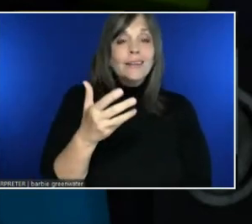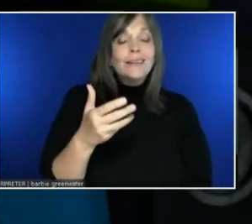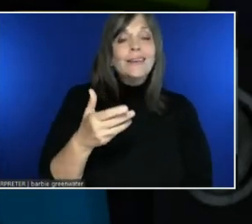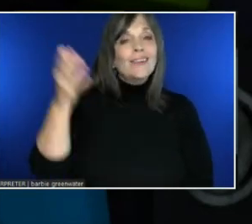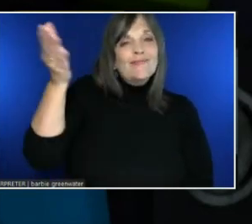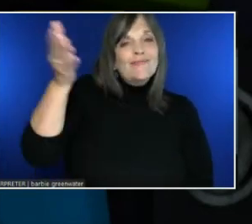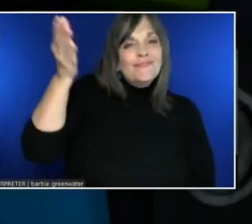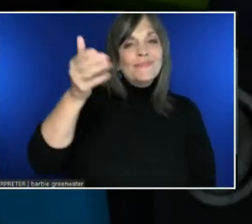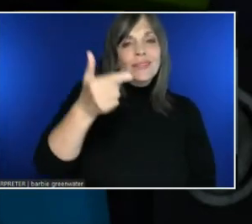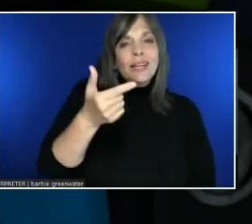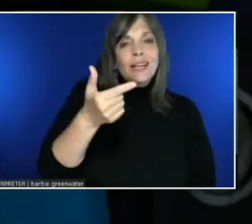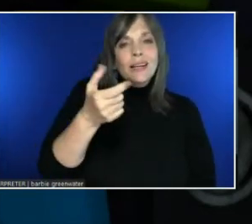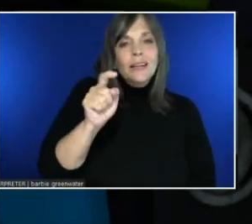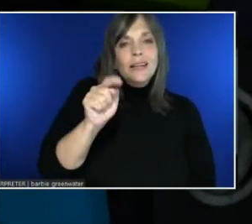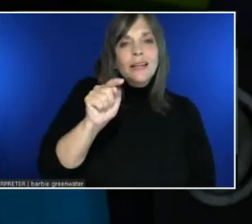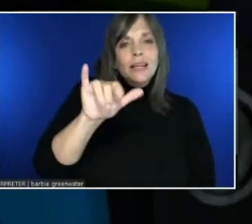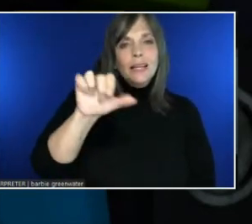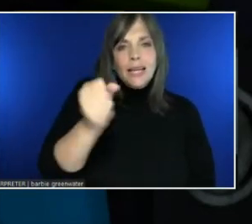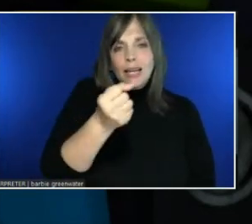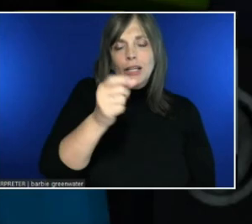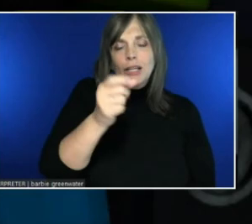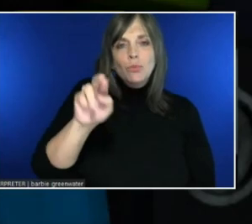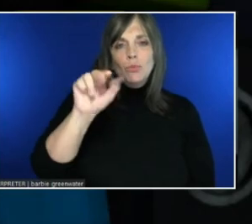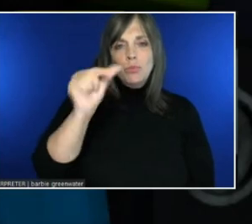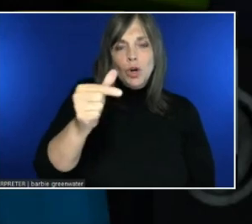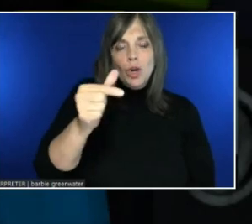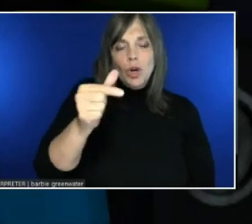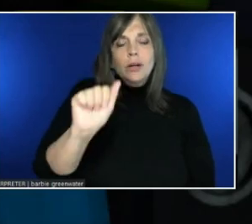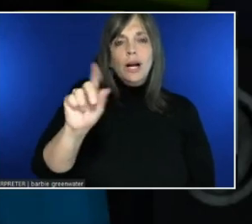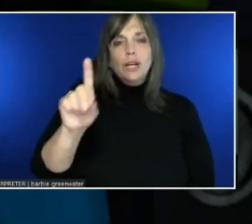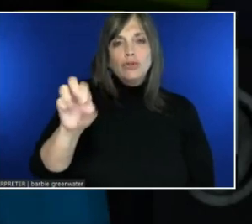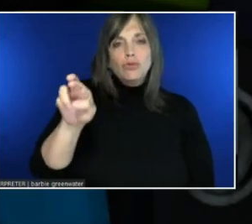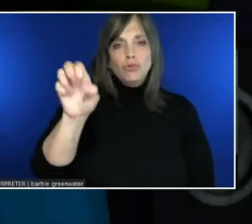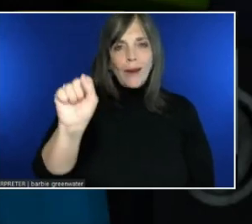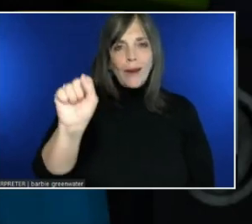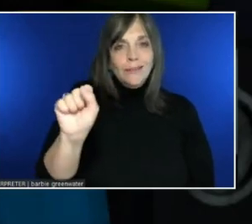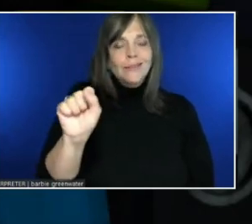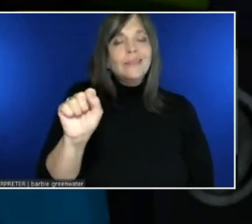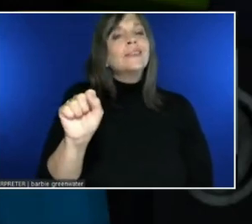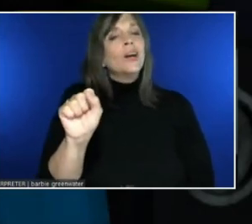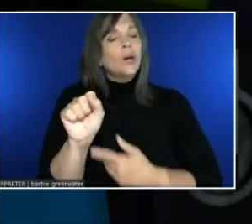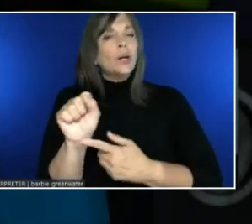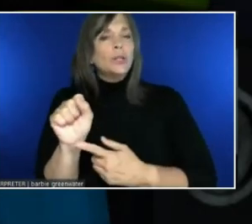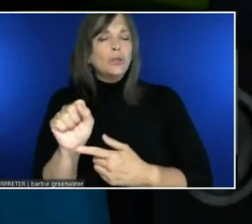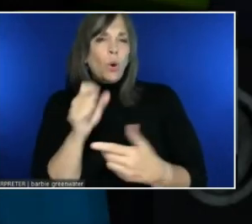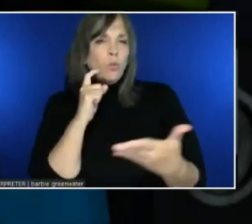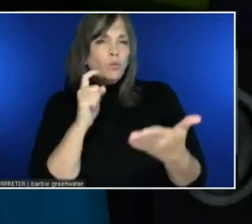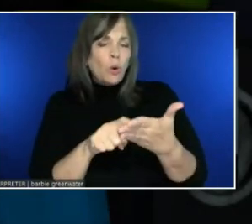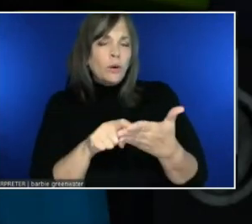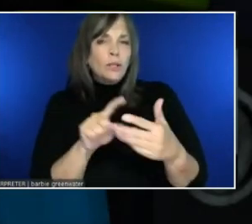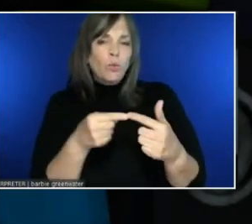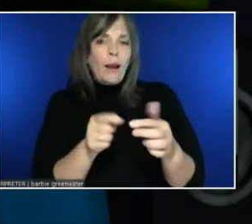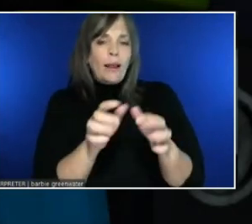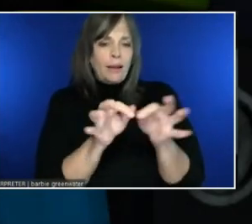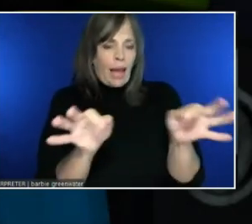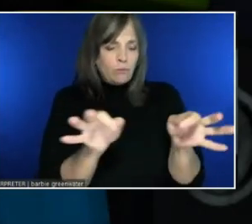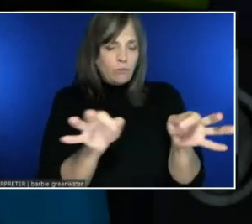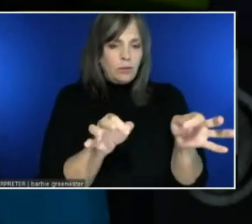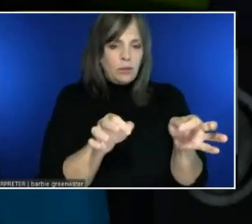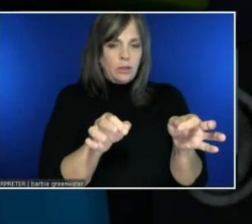And tuning how captions appear and when we break and when we don't. When we break up phrases and when we don't.